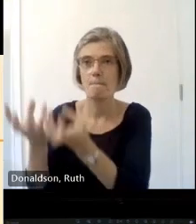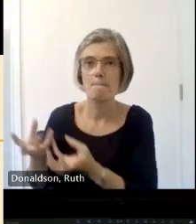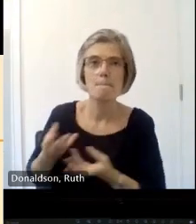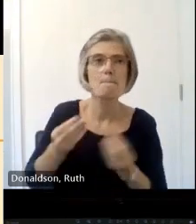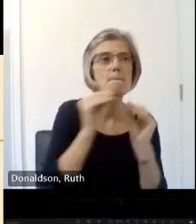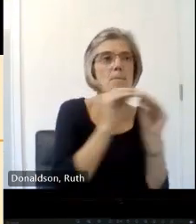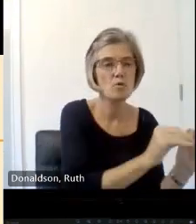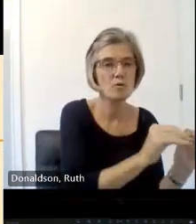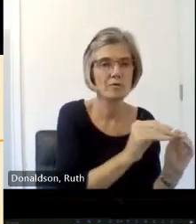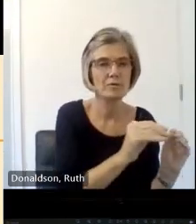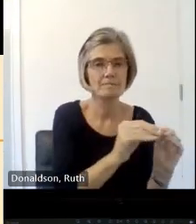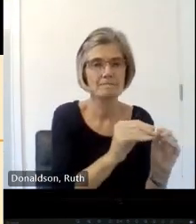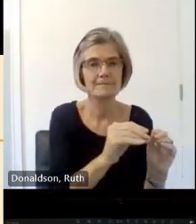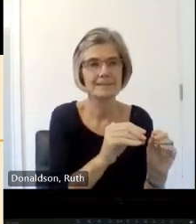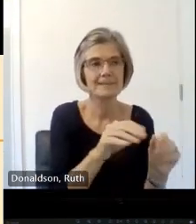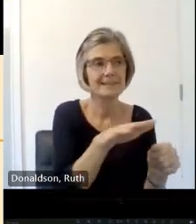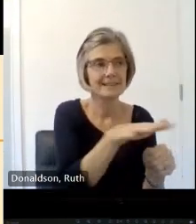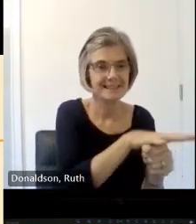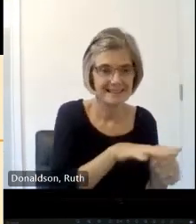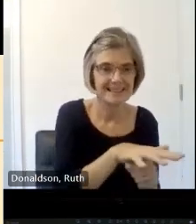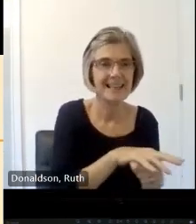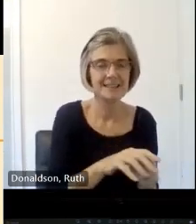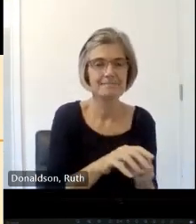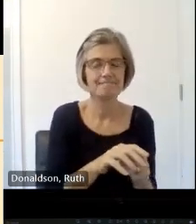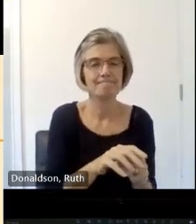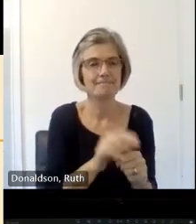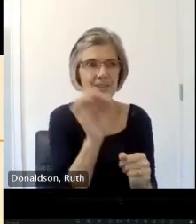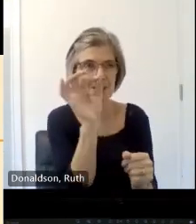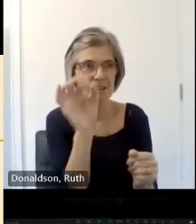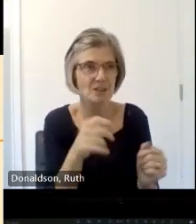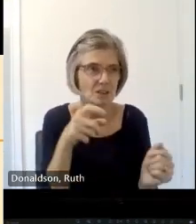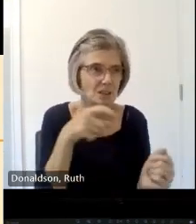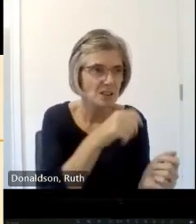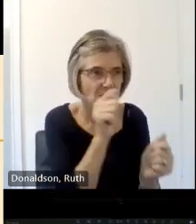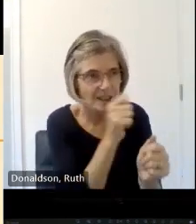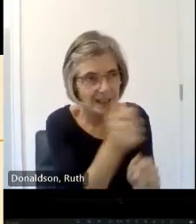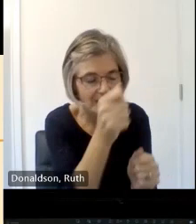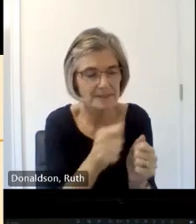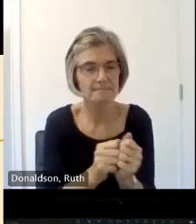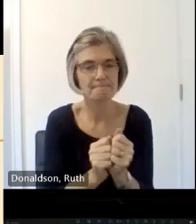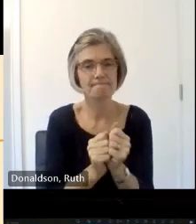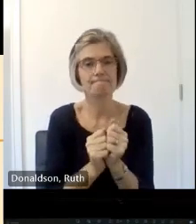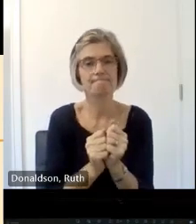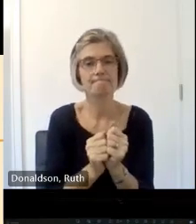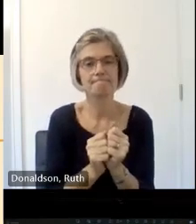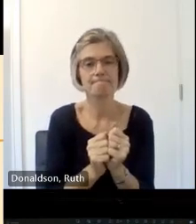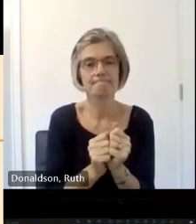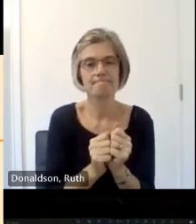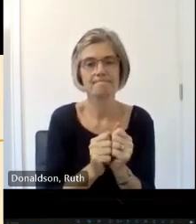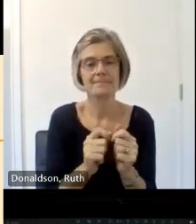next one please and here we have the the the other the next one is Banker's marks now Banker's marks